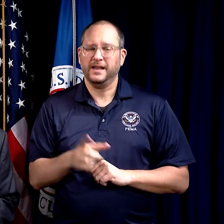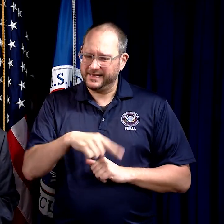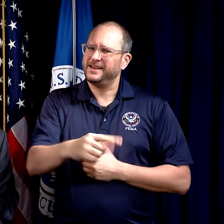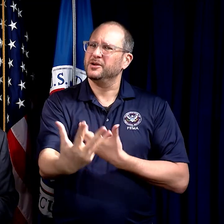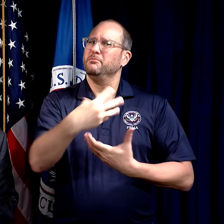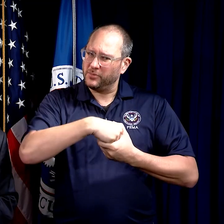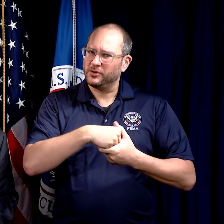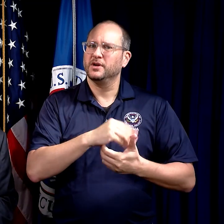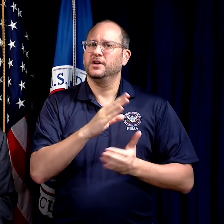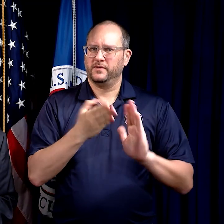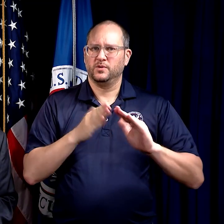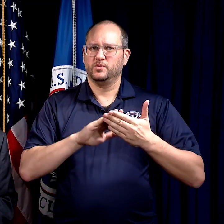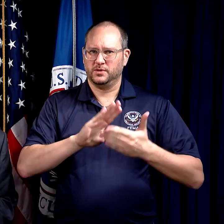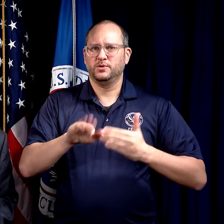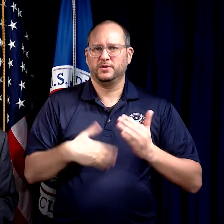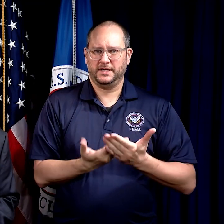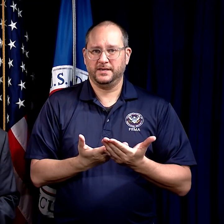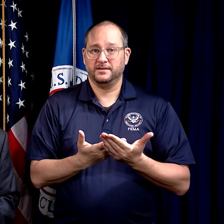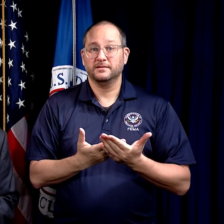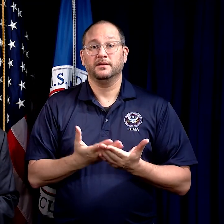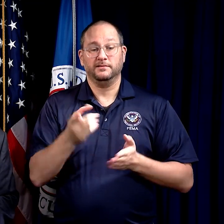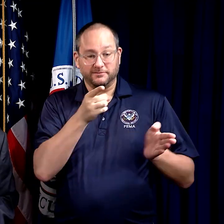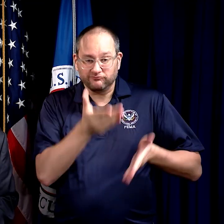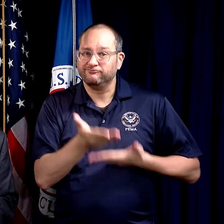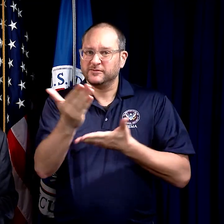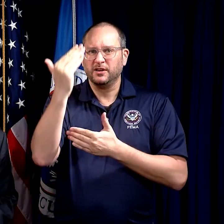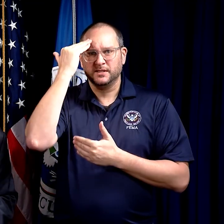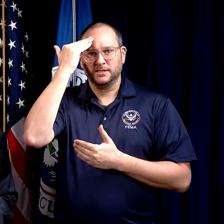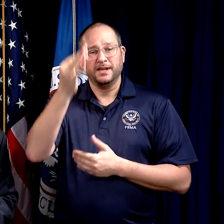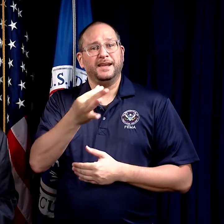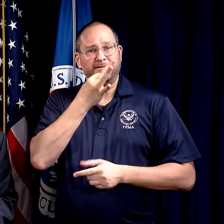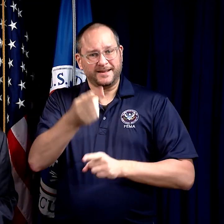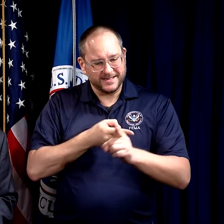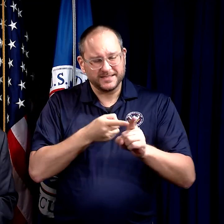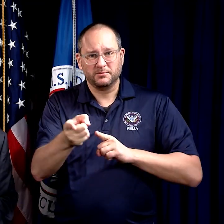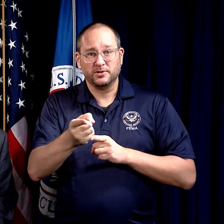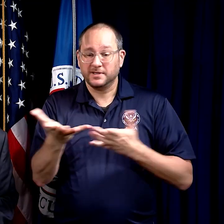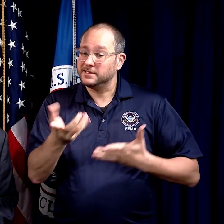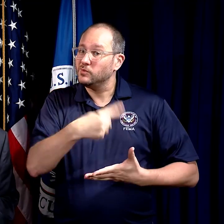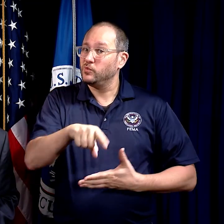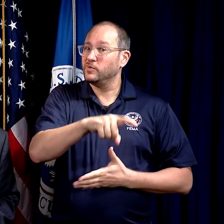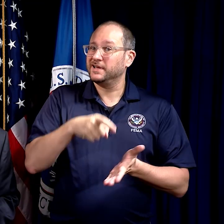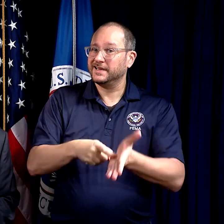as they are a part of the whole community and they can offer knowledge and expertise